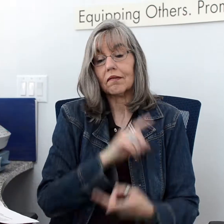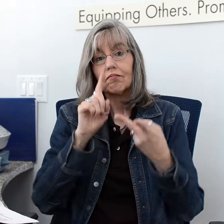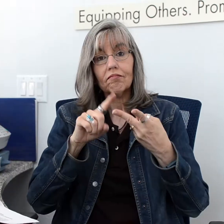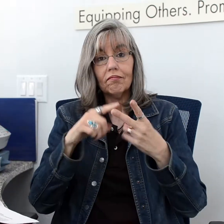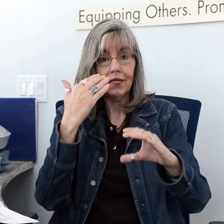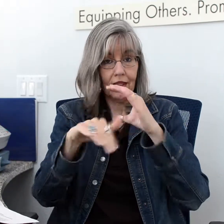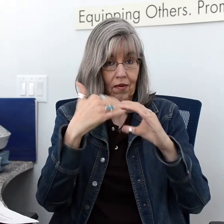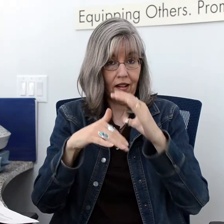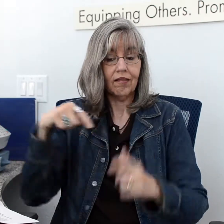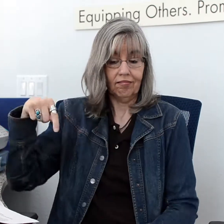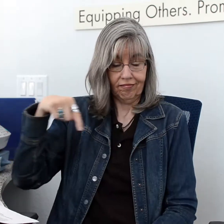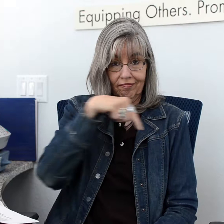or send an email to...